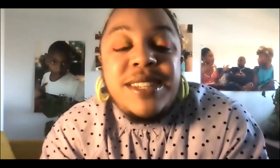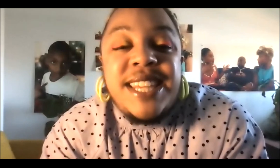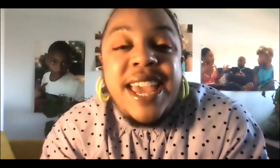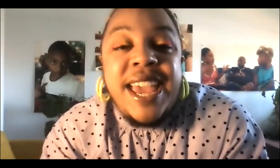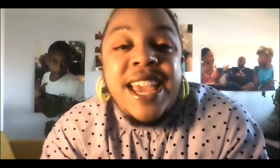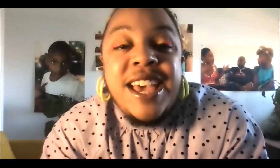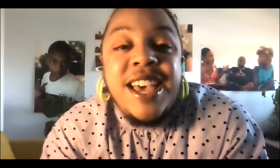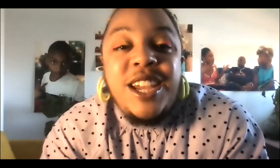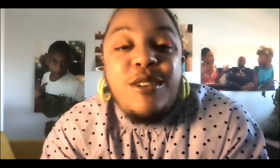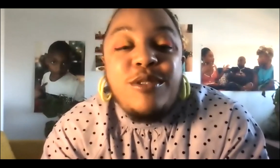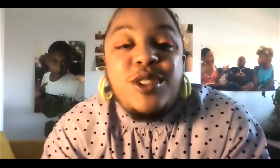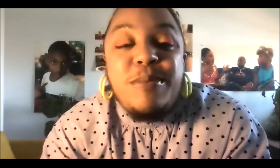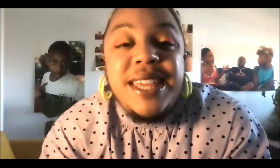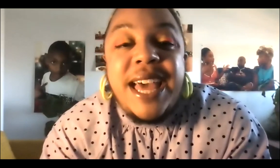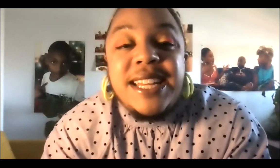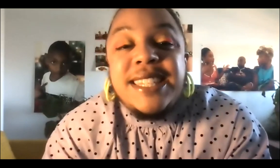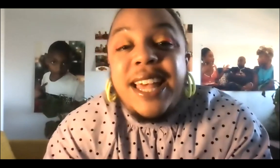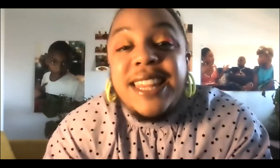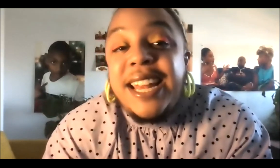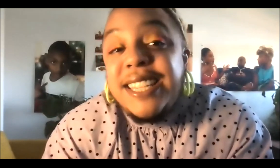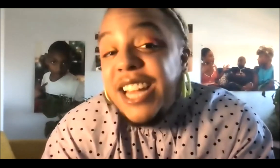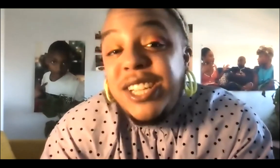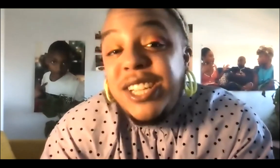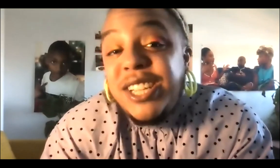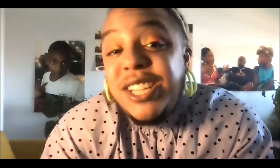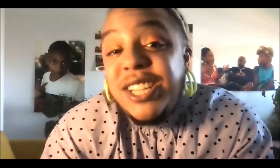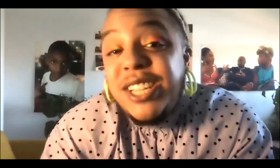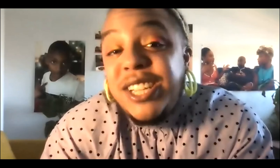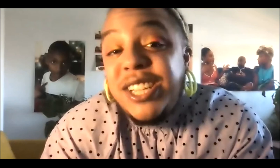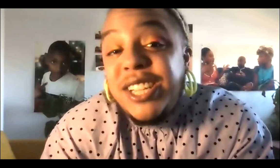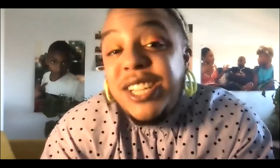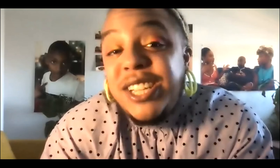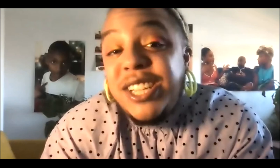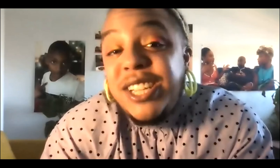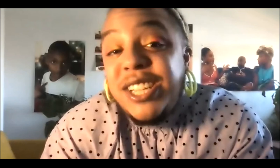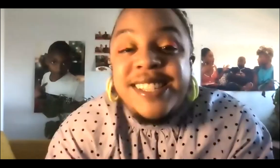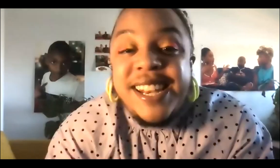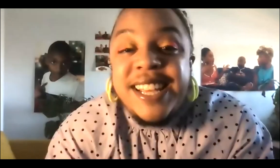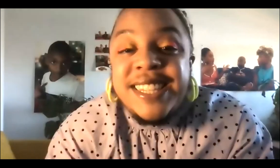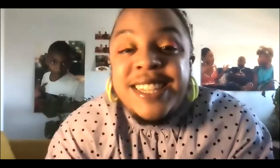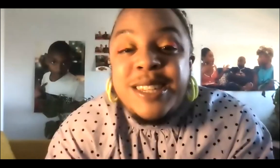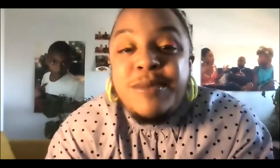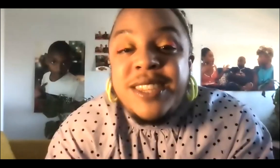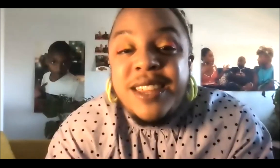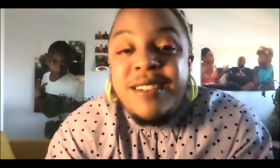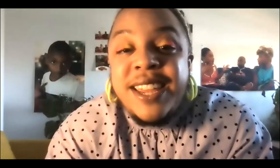I would say, you know, to me that is actually hope to hold on to. Studying